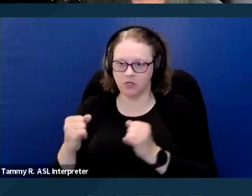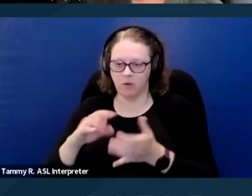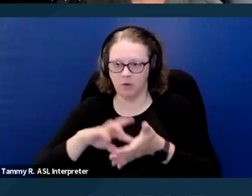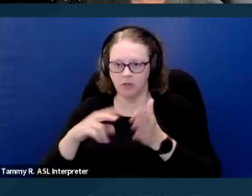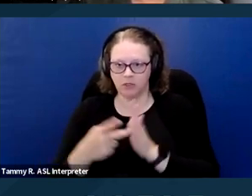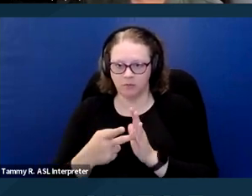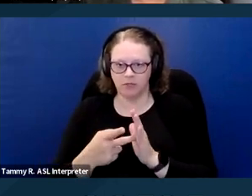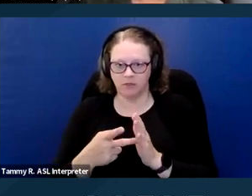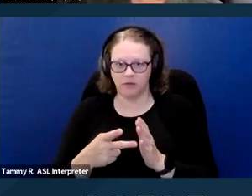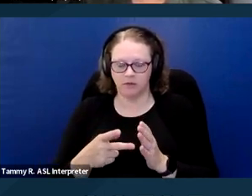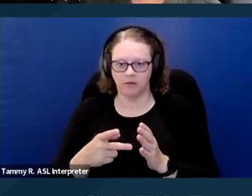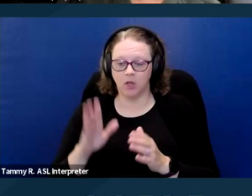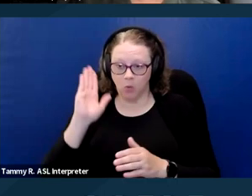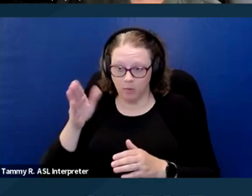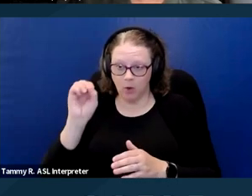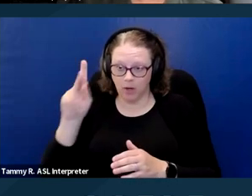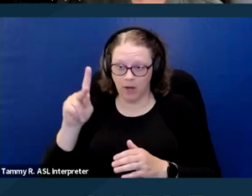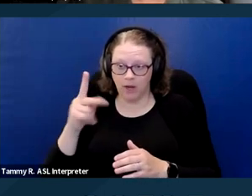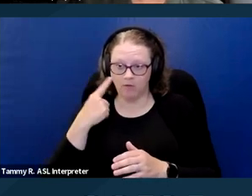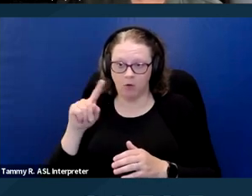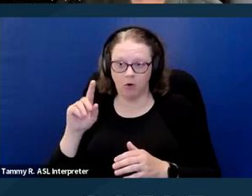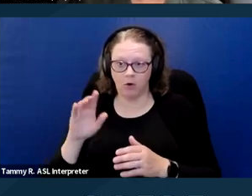it would be okay for the animal to be under voice control or